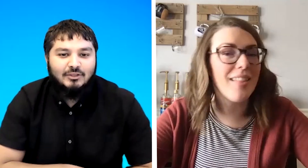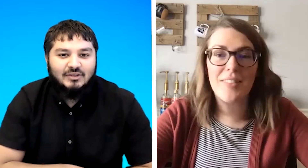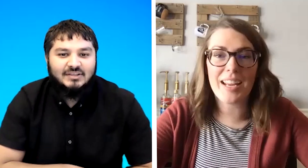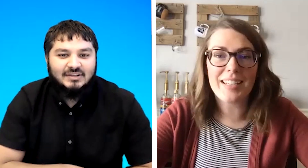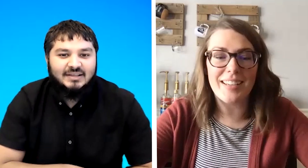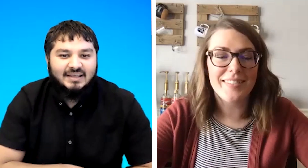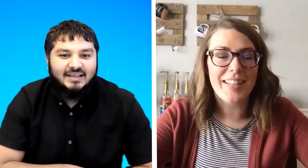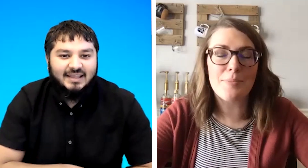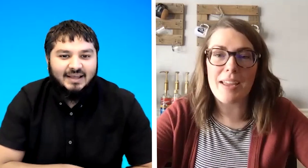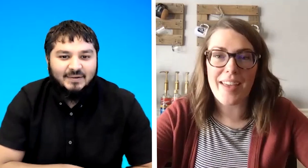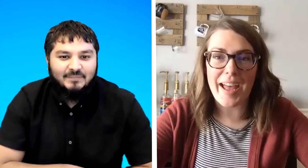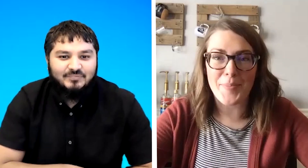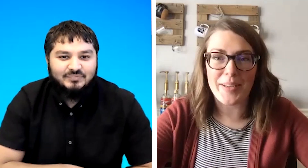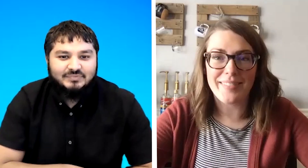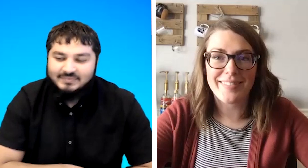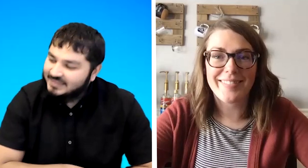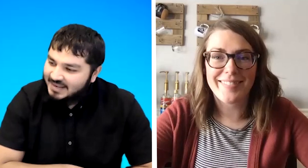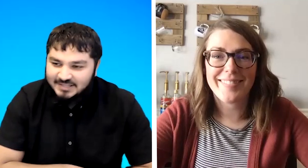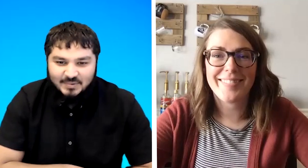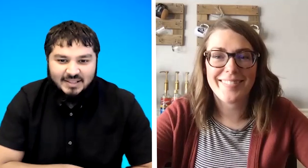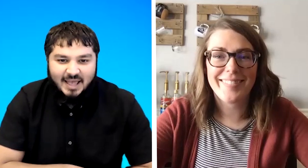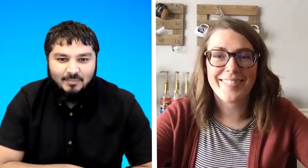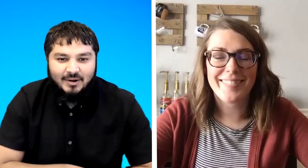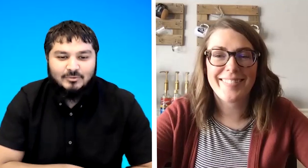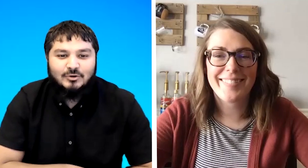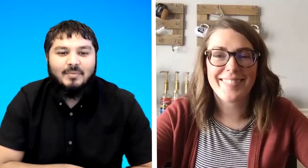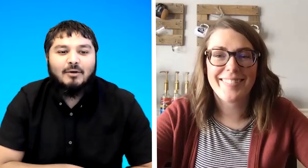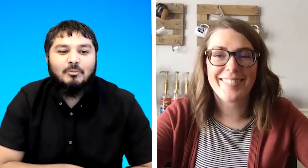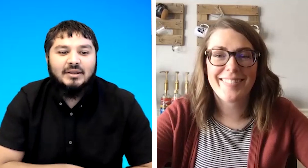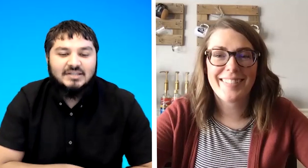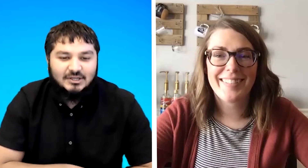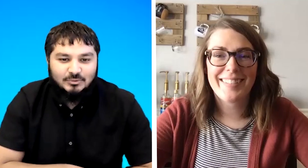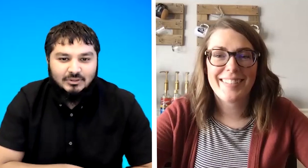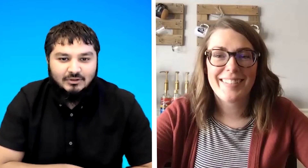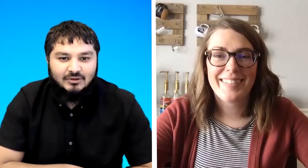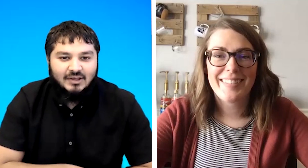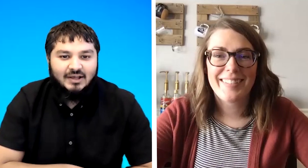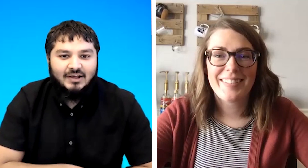that idea let's make that happen let's make that happen i'm sure matt would be in touch with you uh